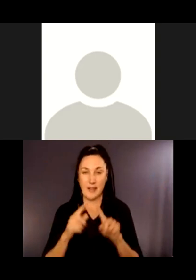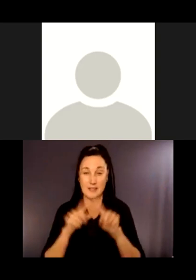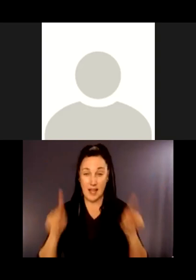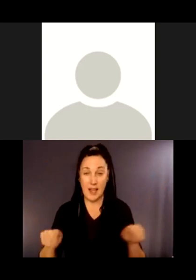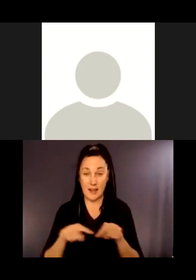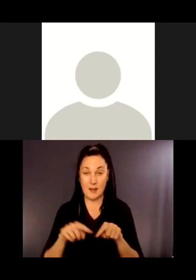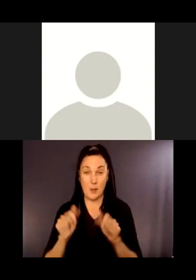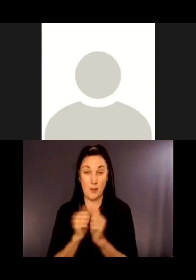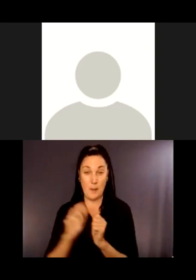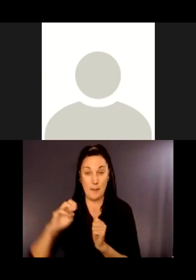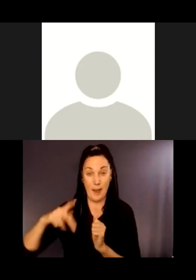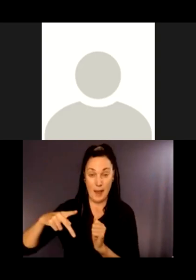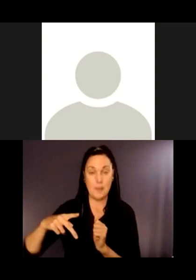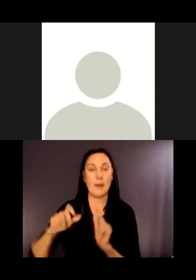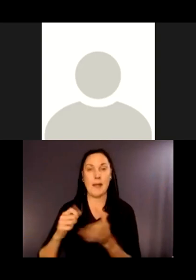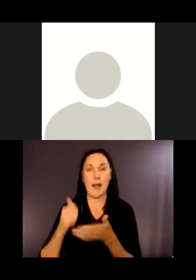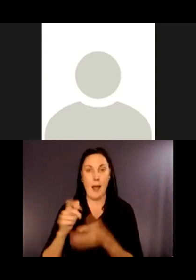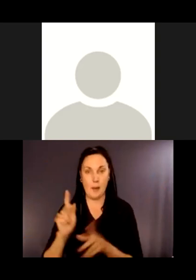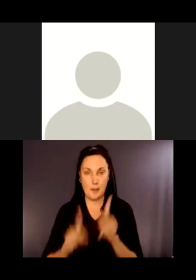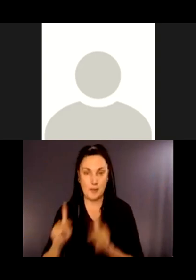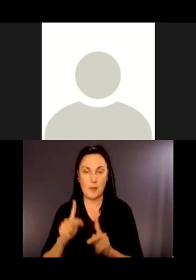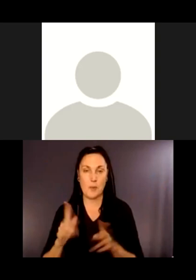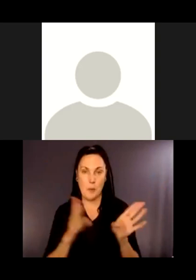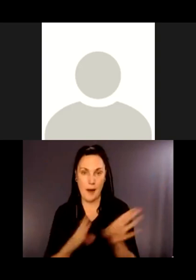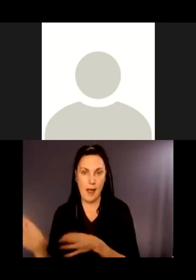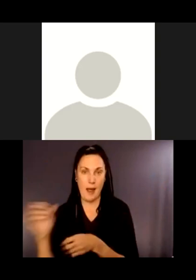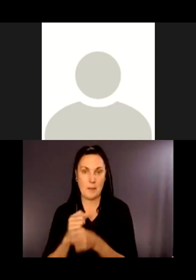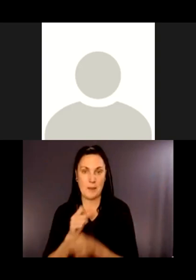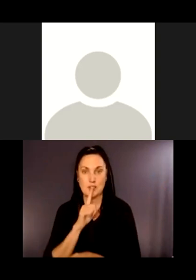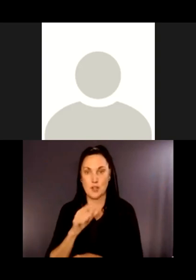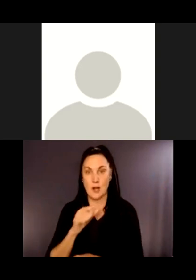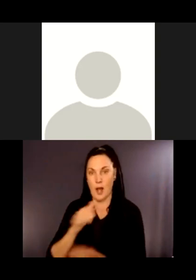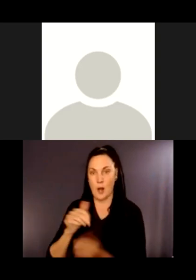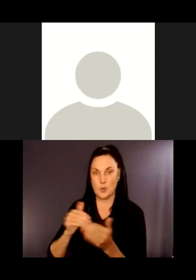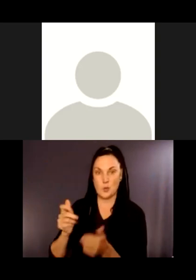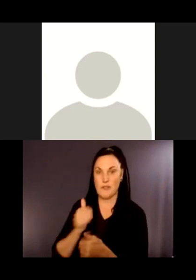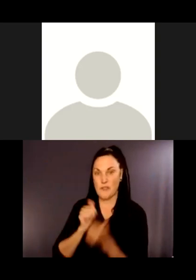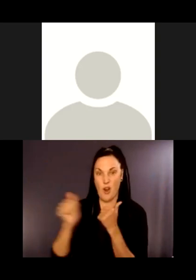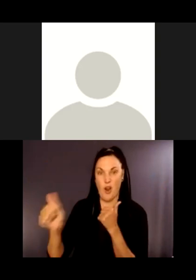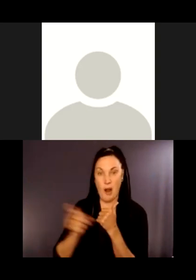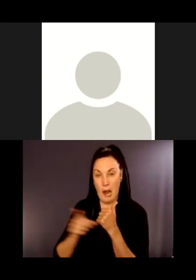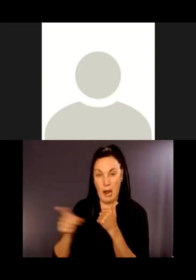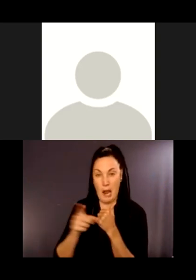discomfort or fatigue to plan the right length trip, as well as helping autistic people who can benefit from knowing where